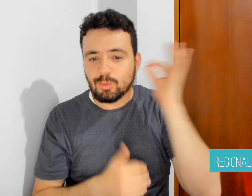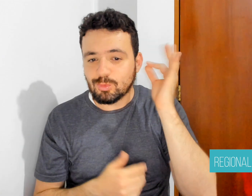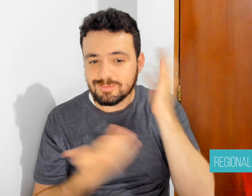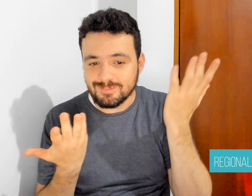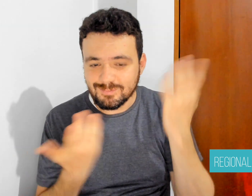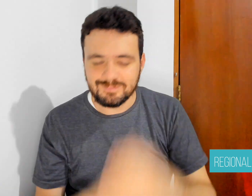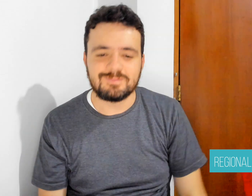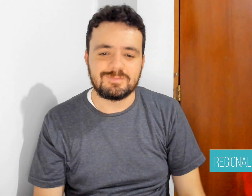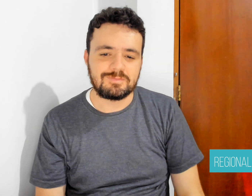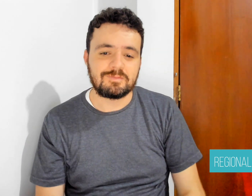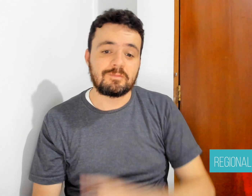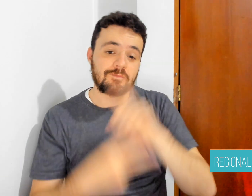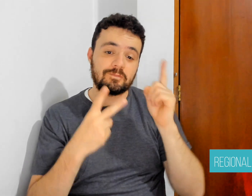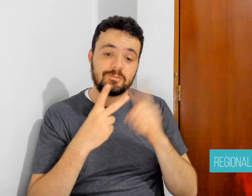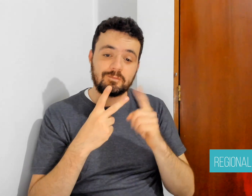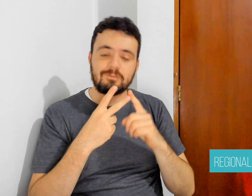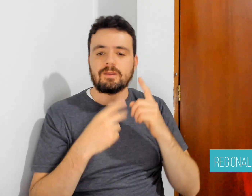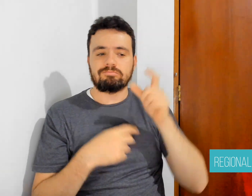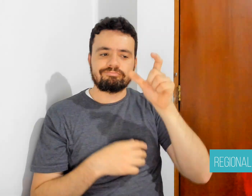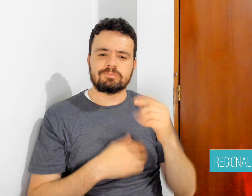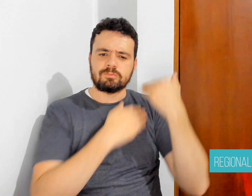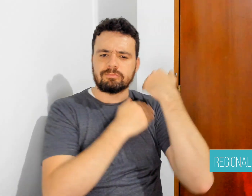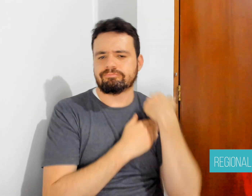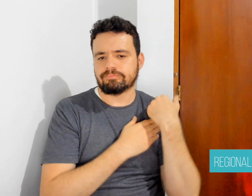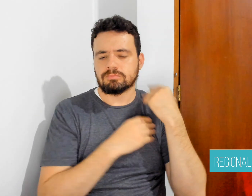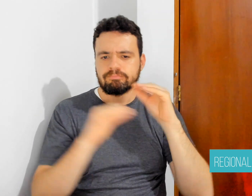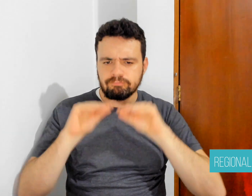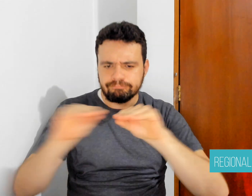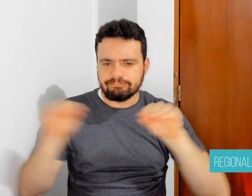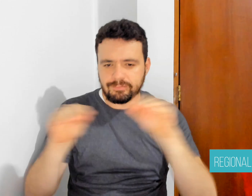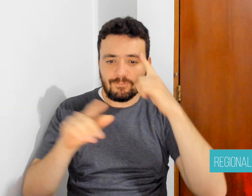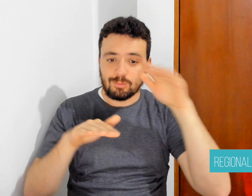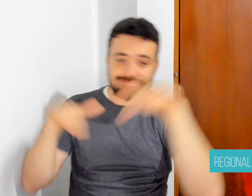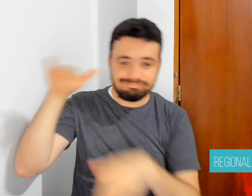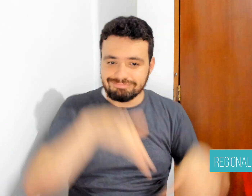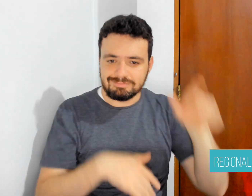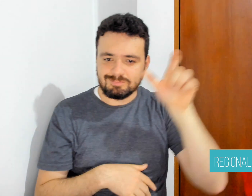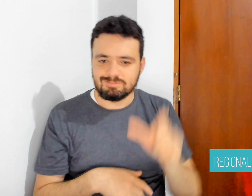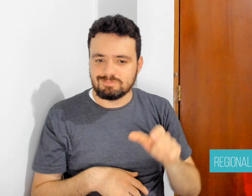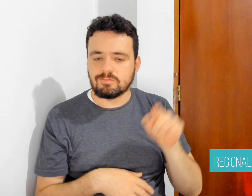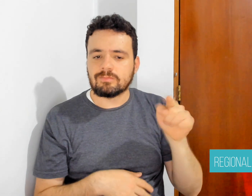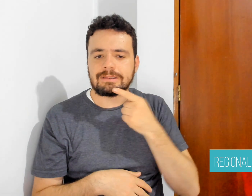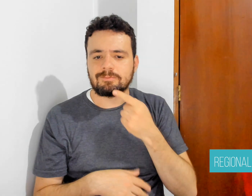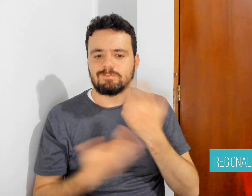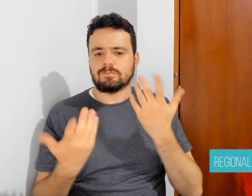coach of the Argentine team, emphasized their pride